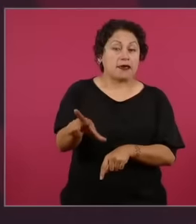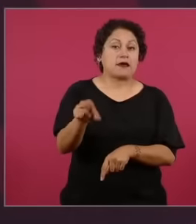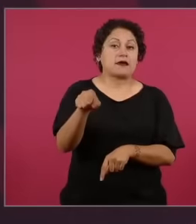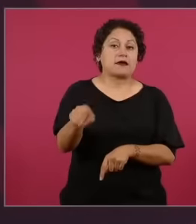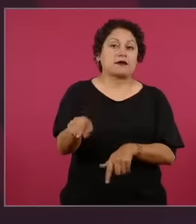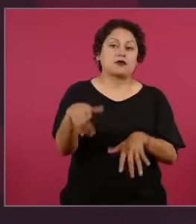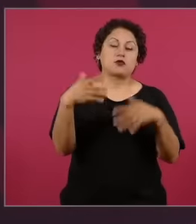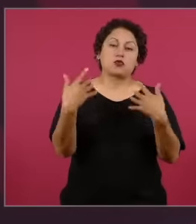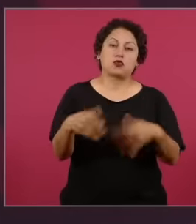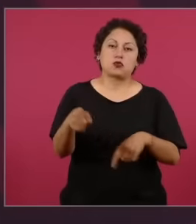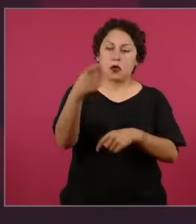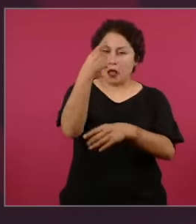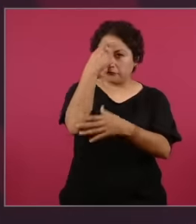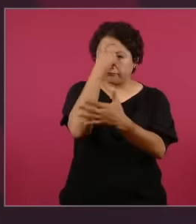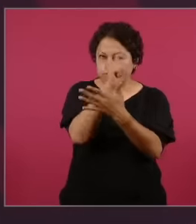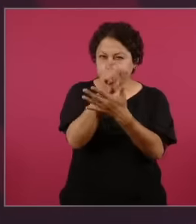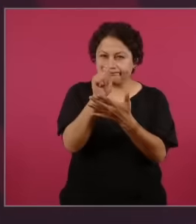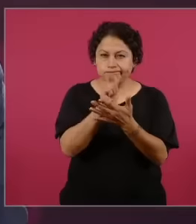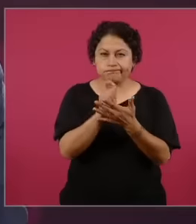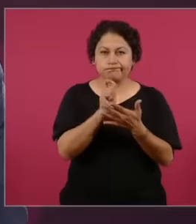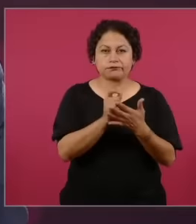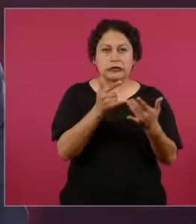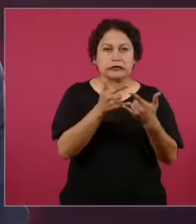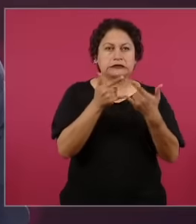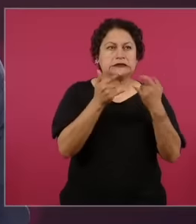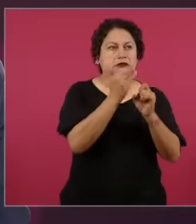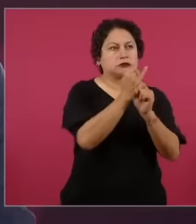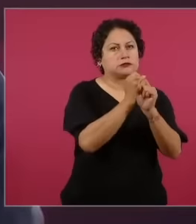historian writer with all